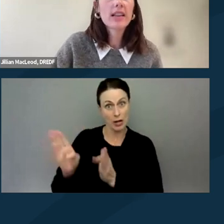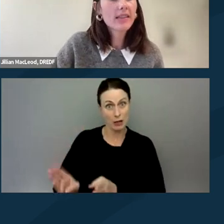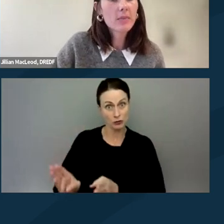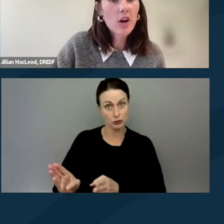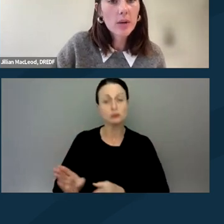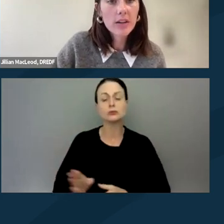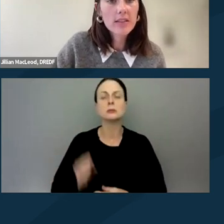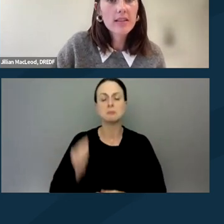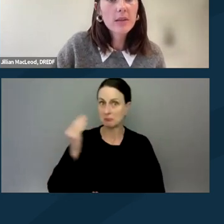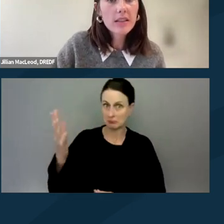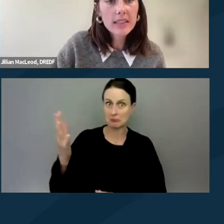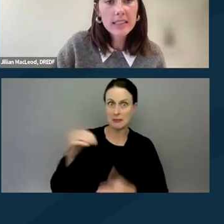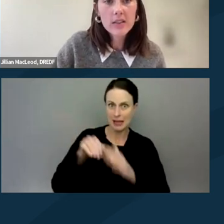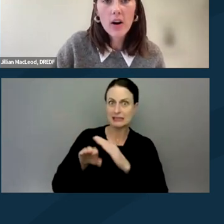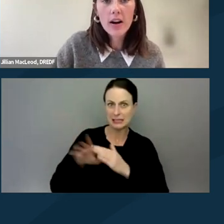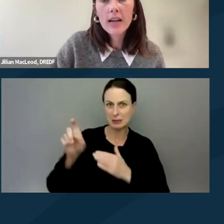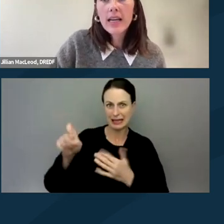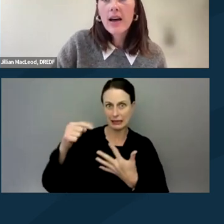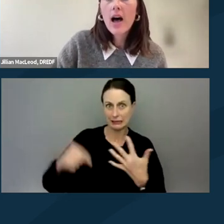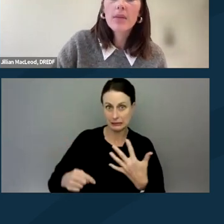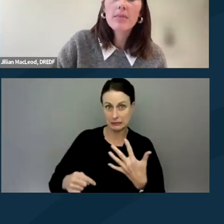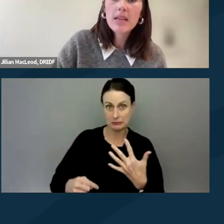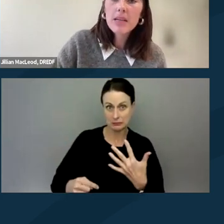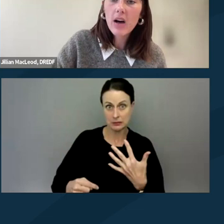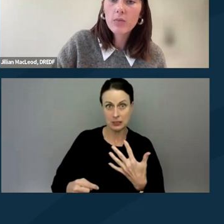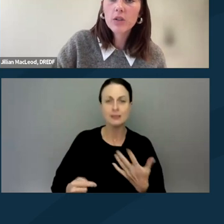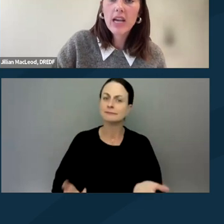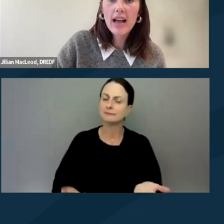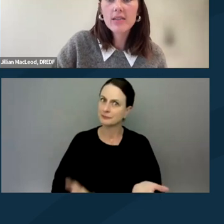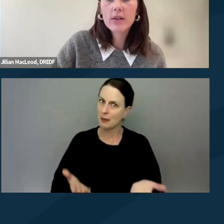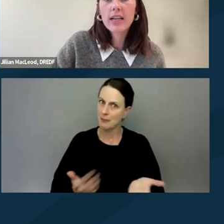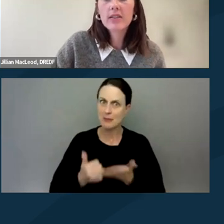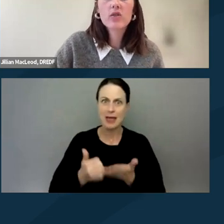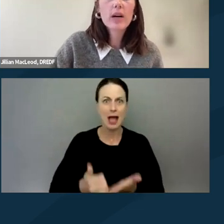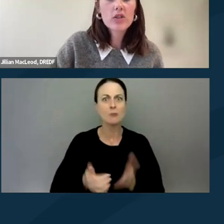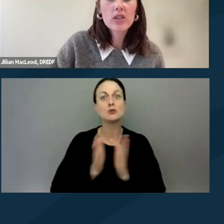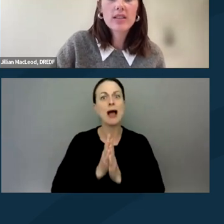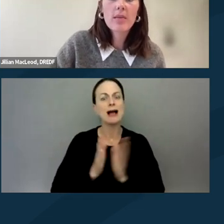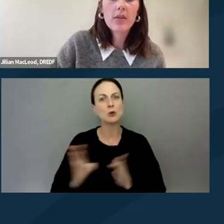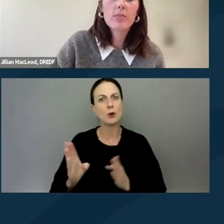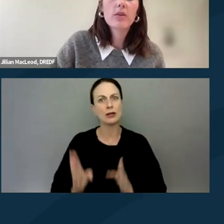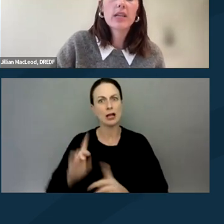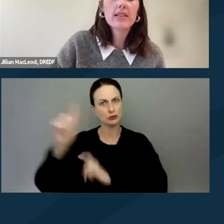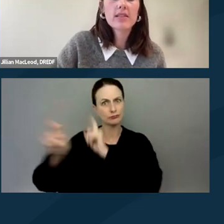and let them know what your accessibility needs are. It may be helpful to ask organizers questions about the protests